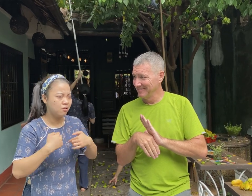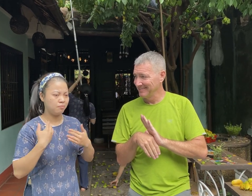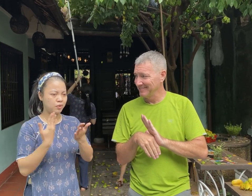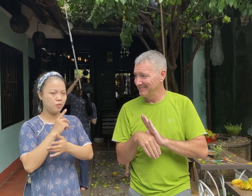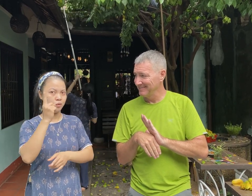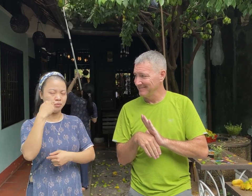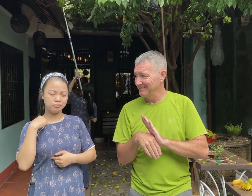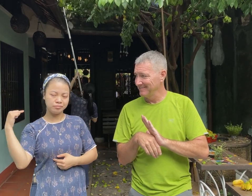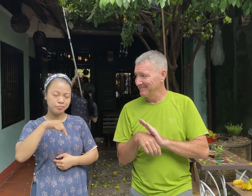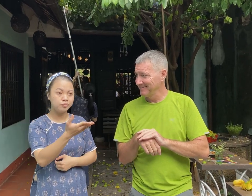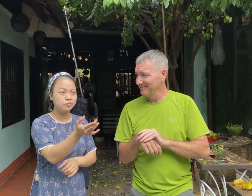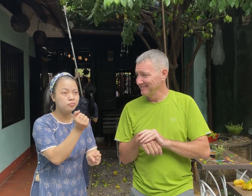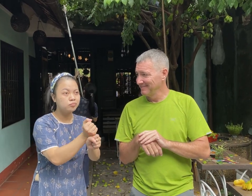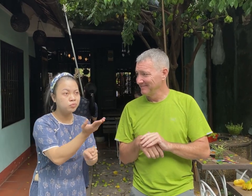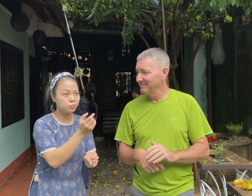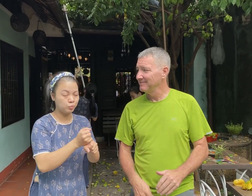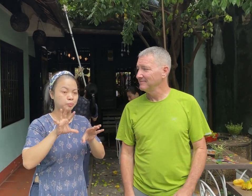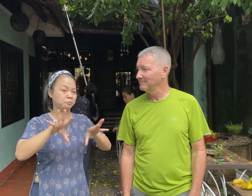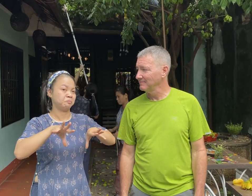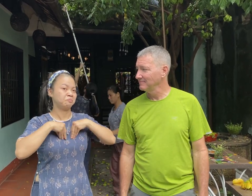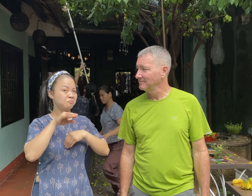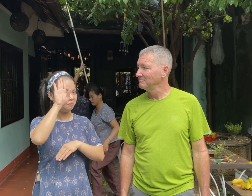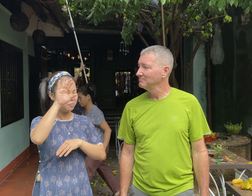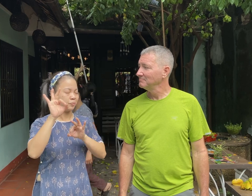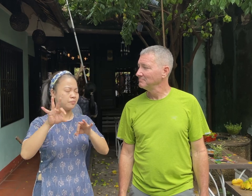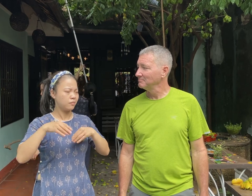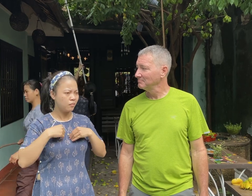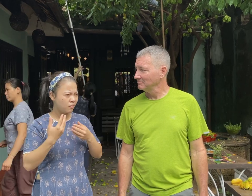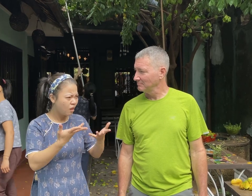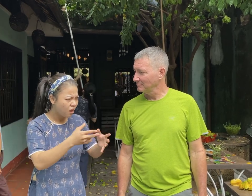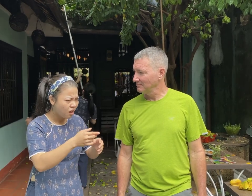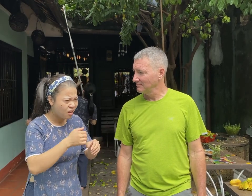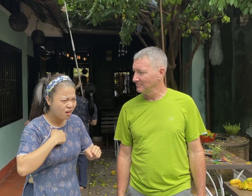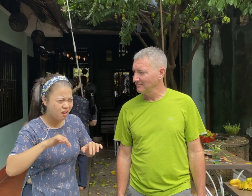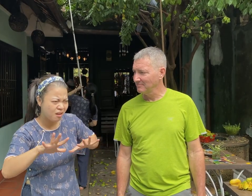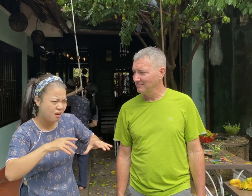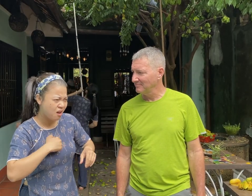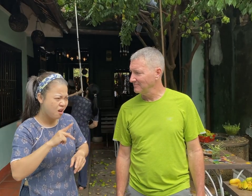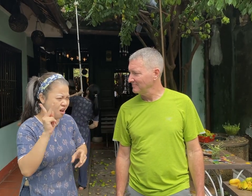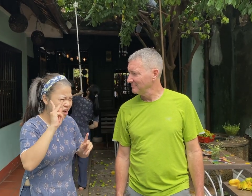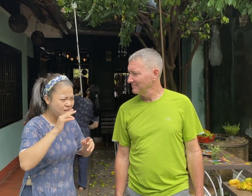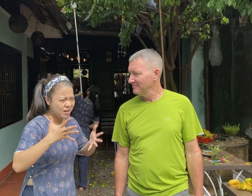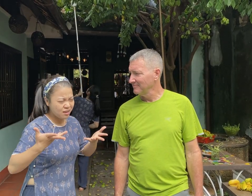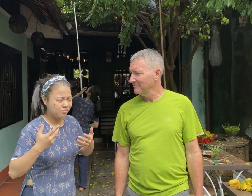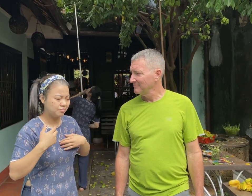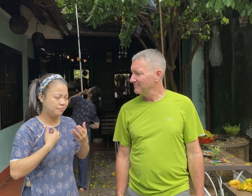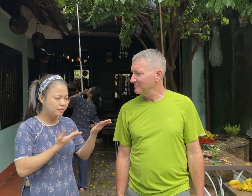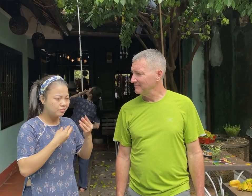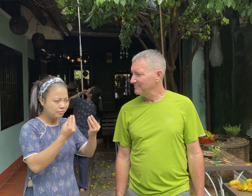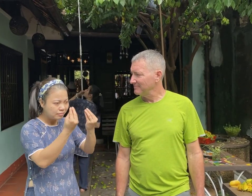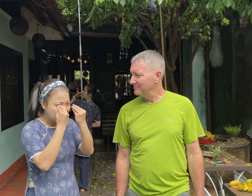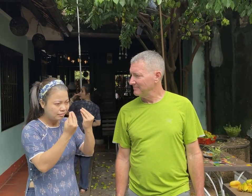Before I joined here, they offered me the opportunity to work. I had challenges to learn how to run the business.